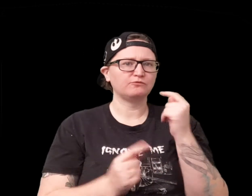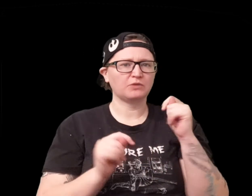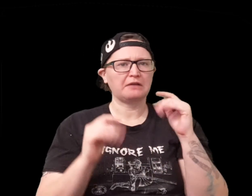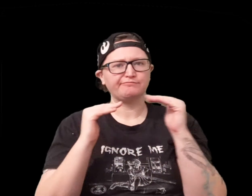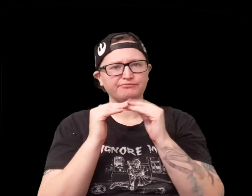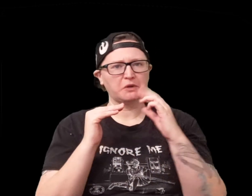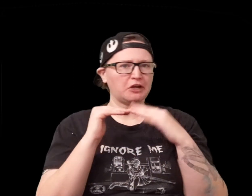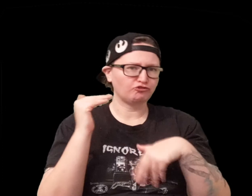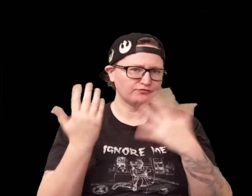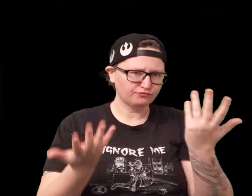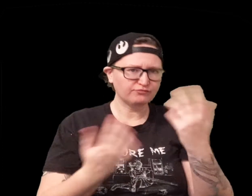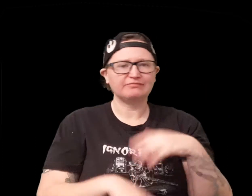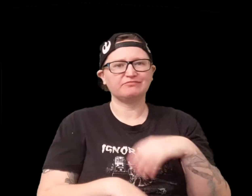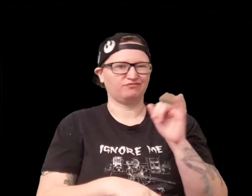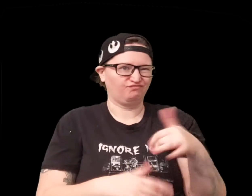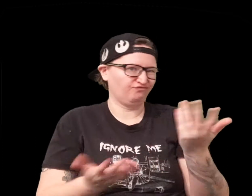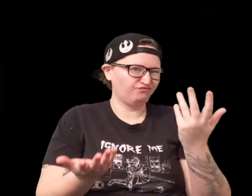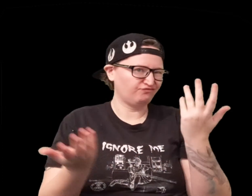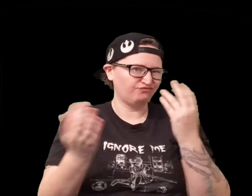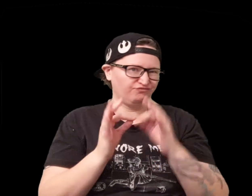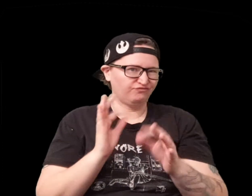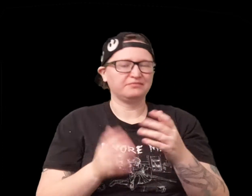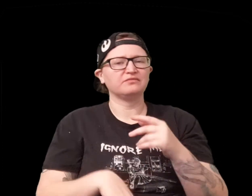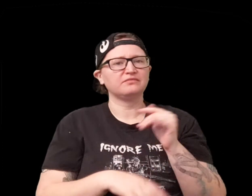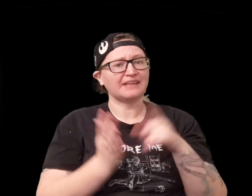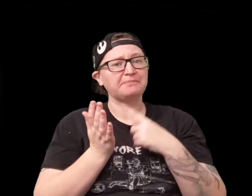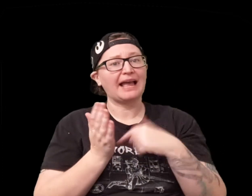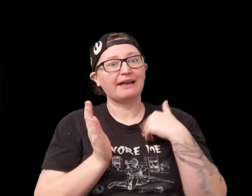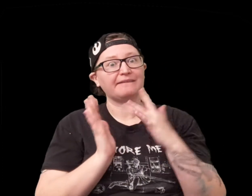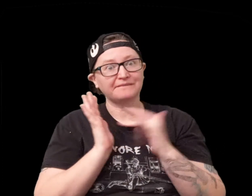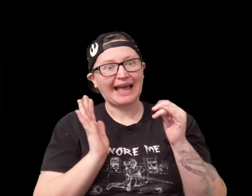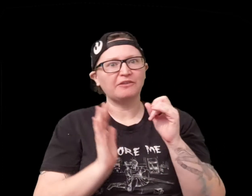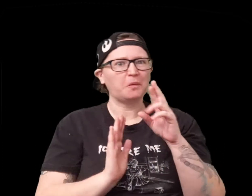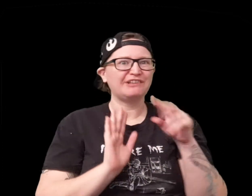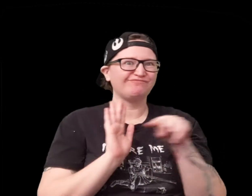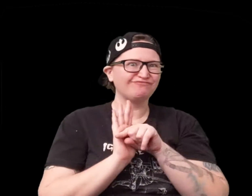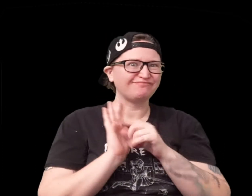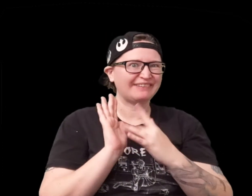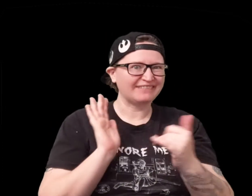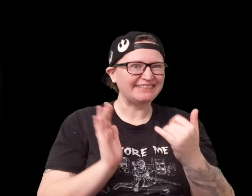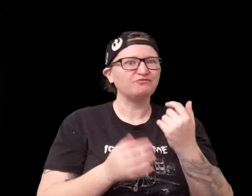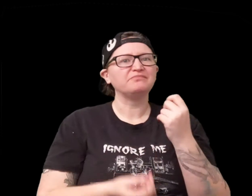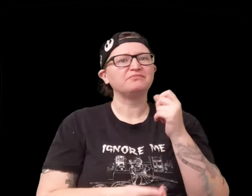again you roll the d20 um equal two or less than so pretty simple sometimes there's advantages or